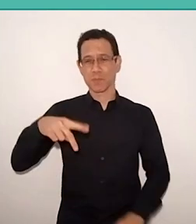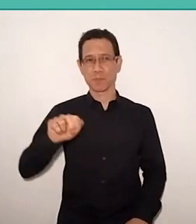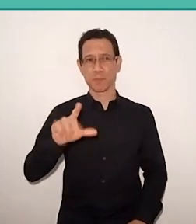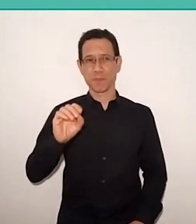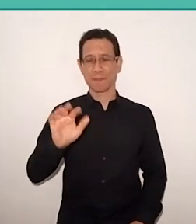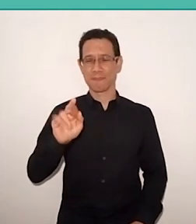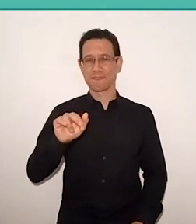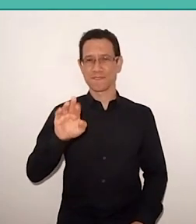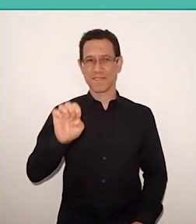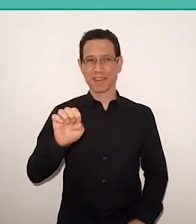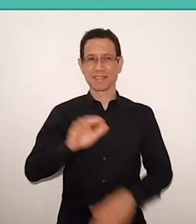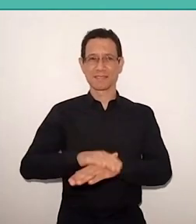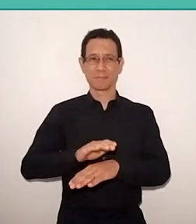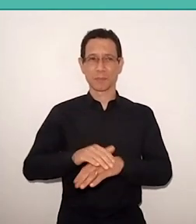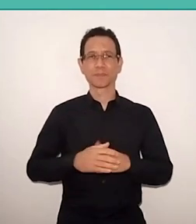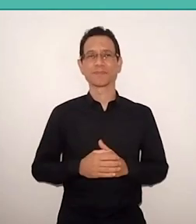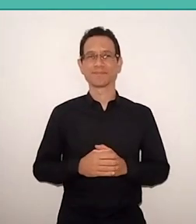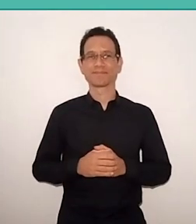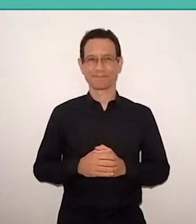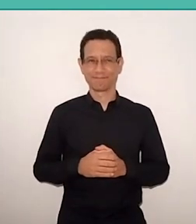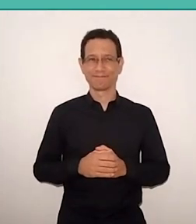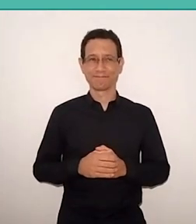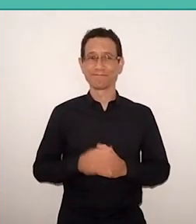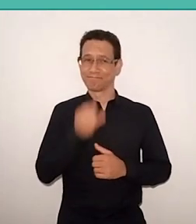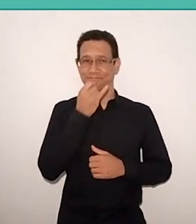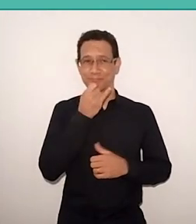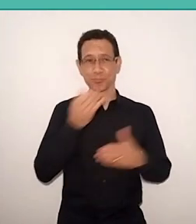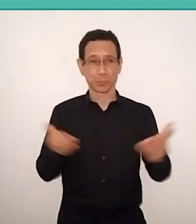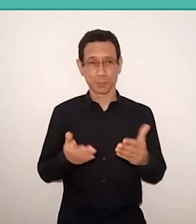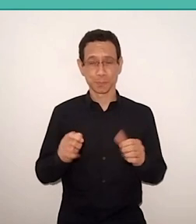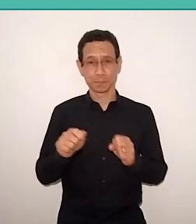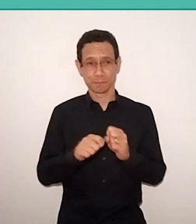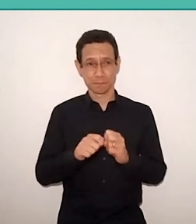I am, at this moment, for example, developing an international course